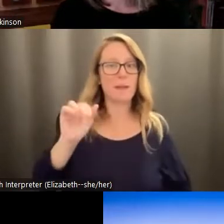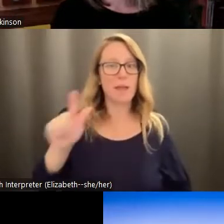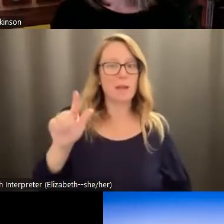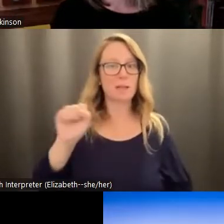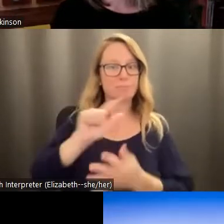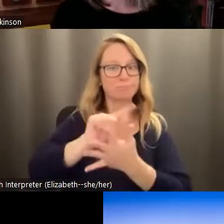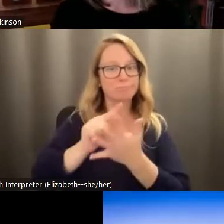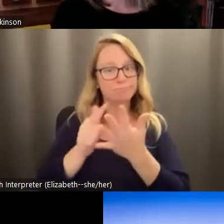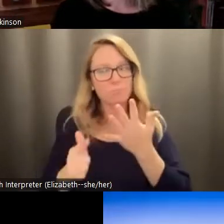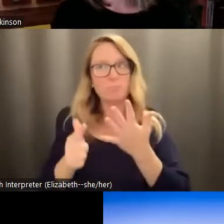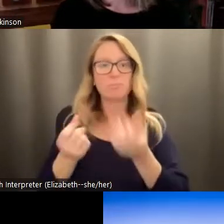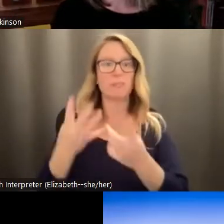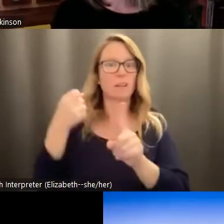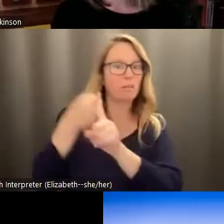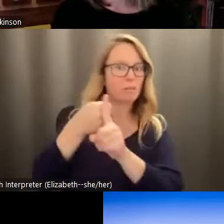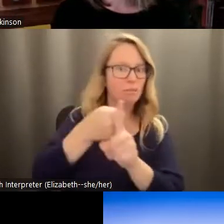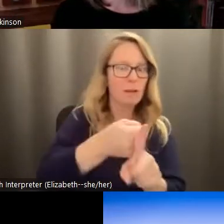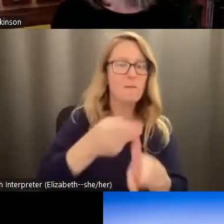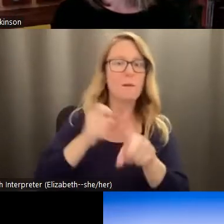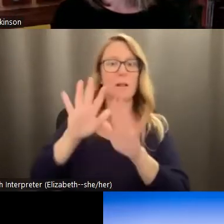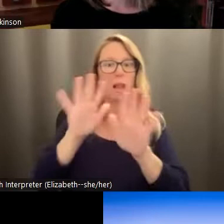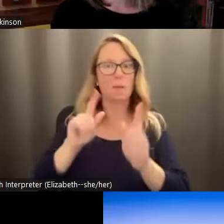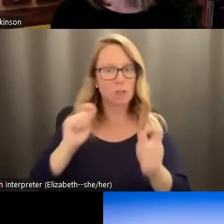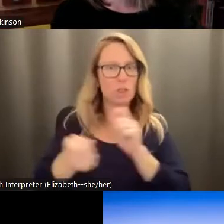impacts of climate change affect our indigenous communities